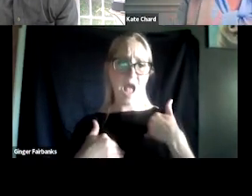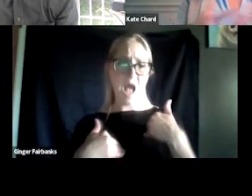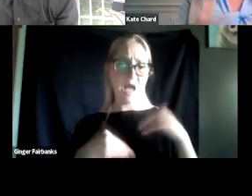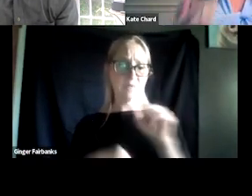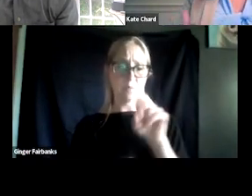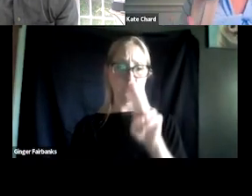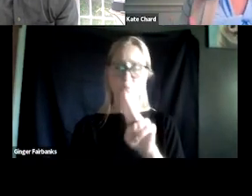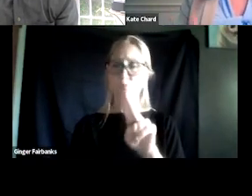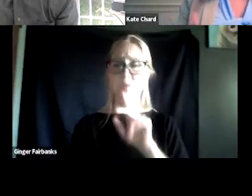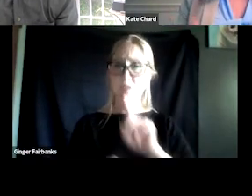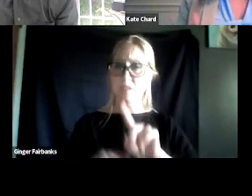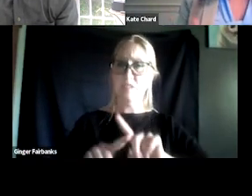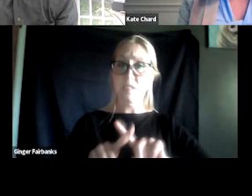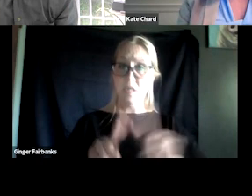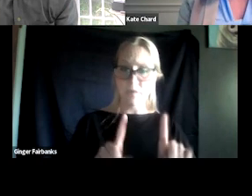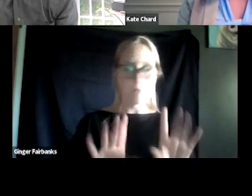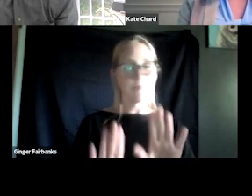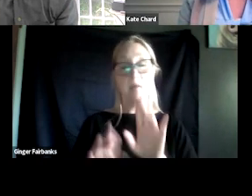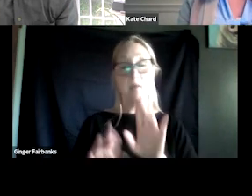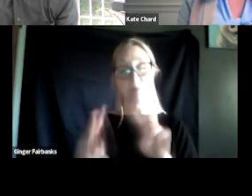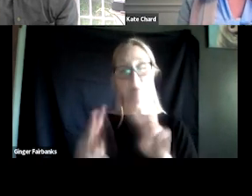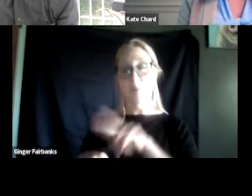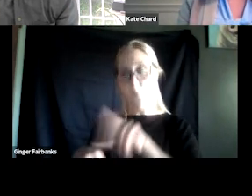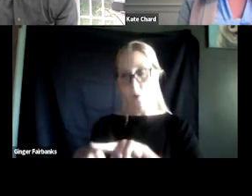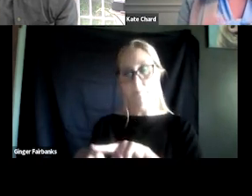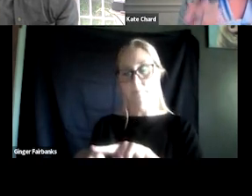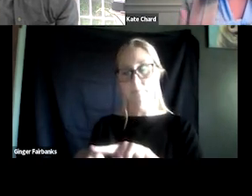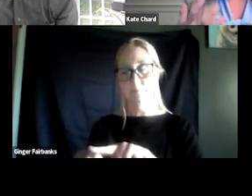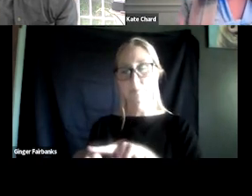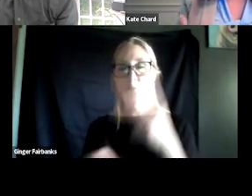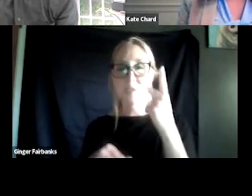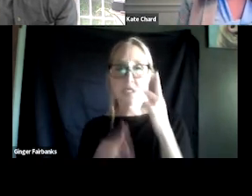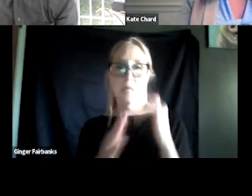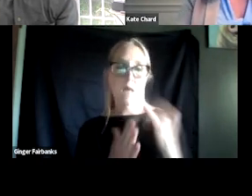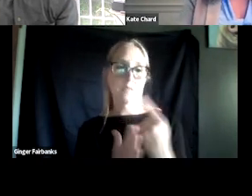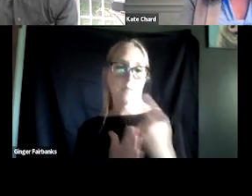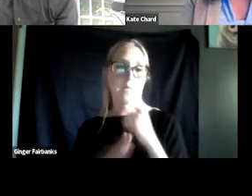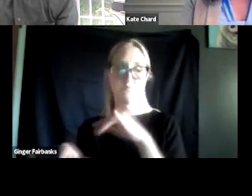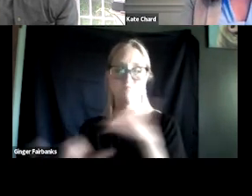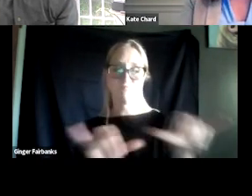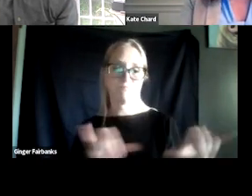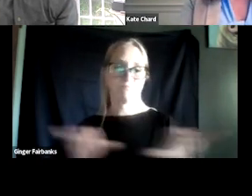It's very normal for us who do PTSD work to find that this is something that commonly, commonly comes in.